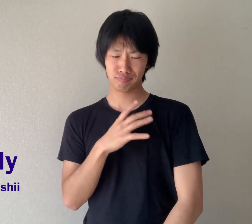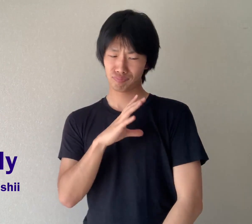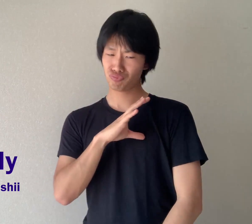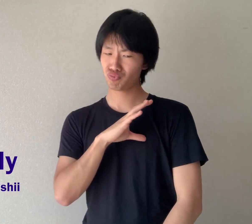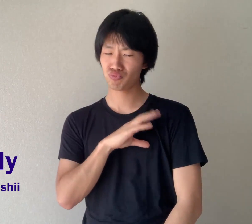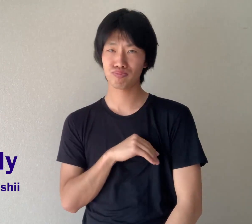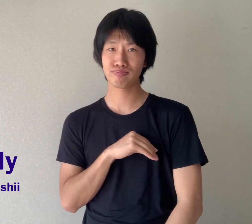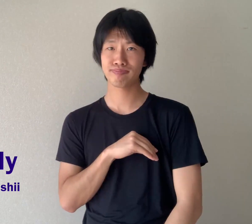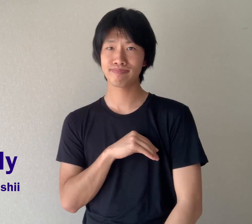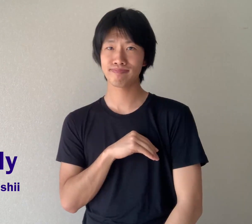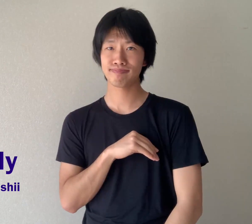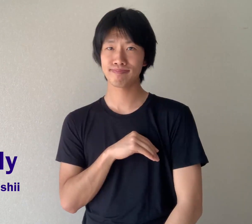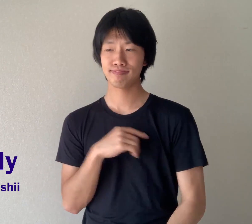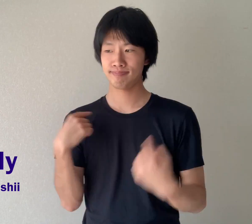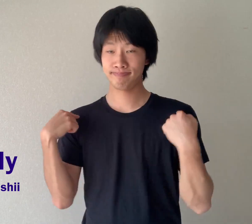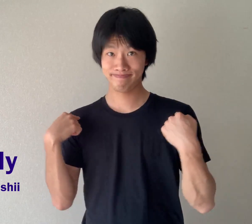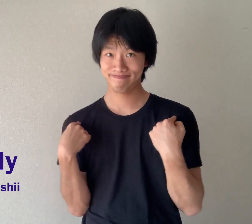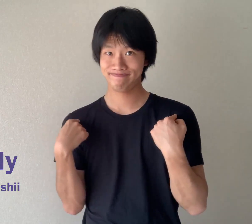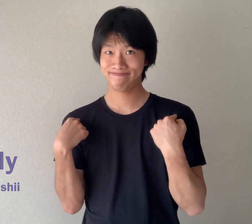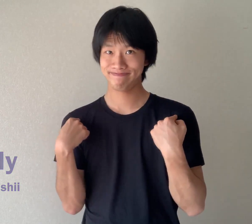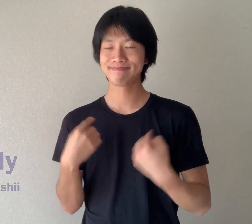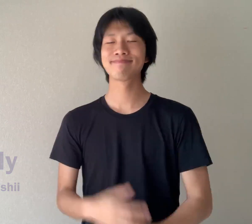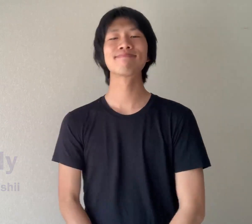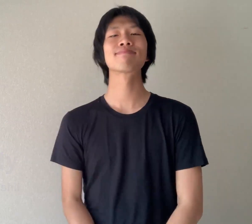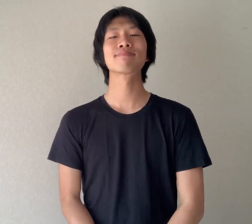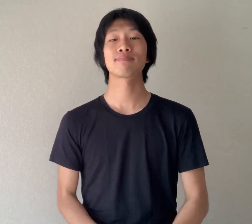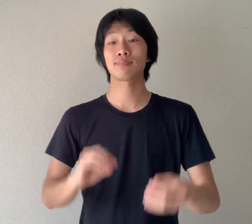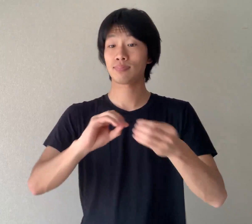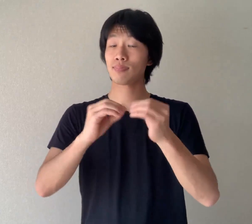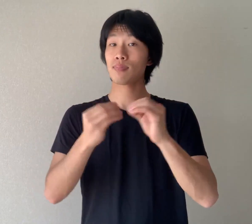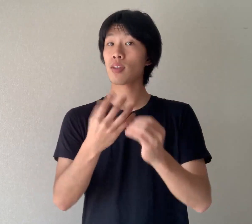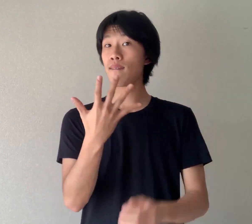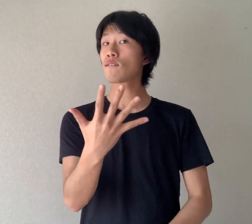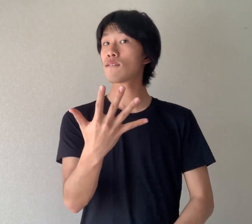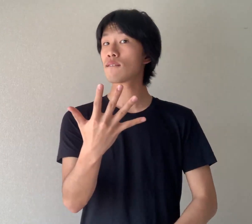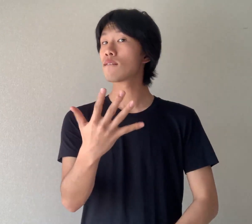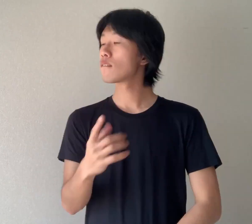"sabishii" Drop your shoulders. Sign #5 is...